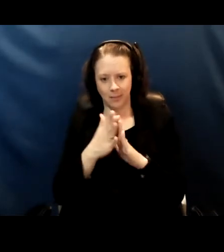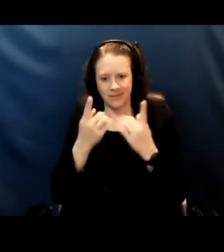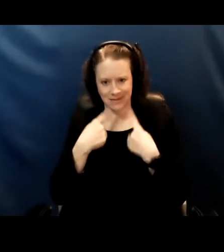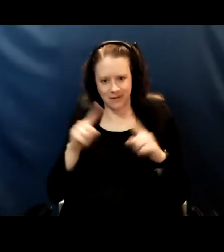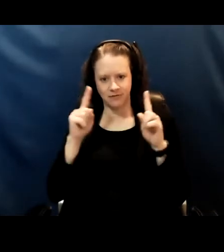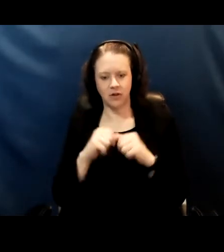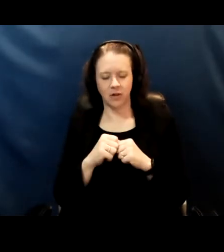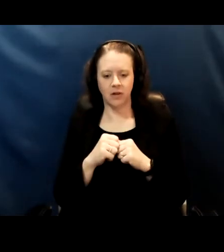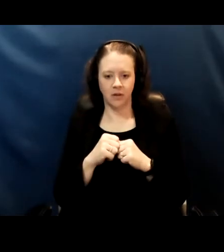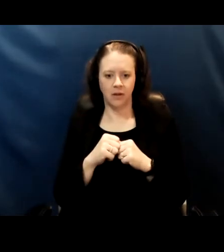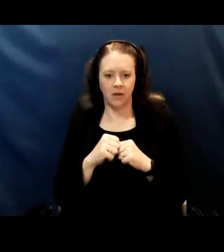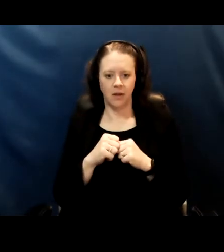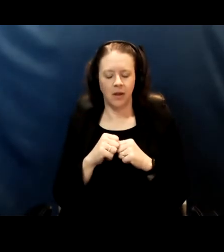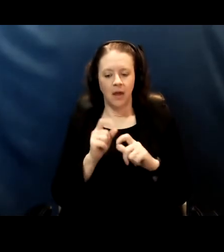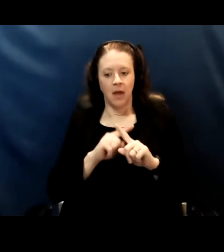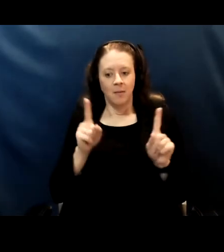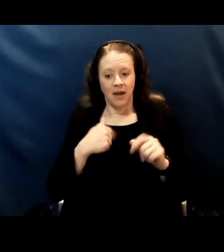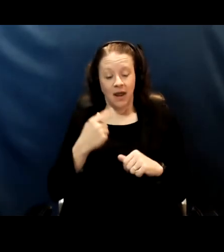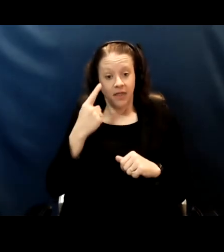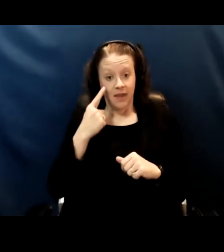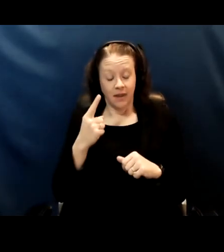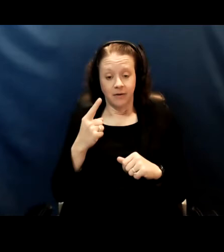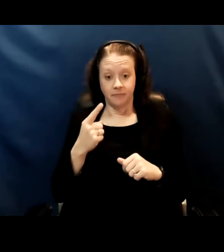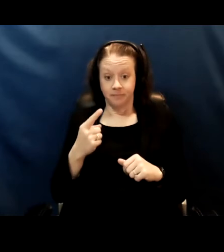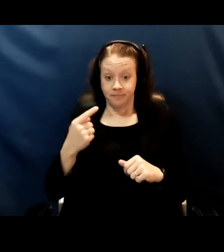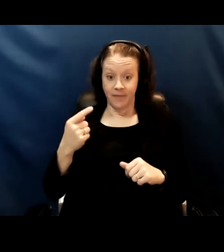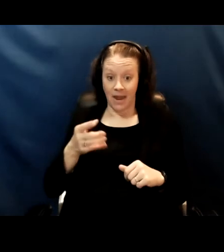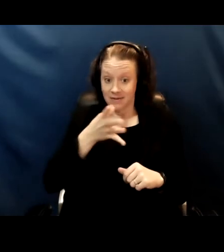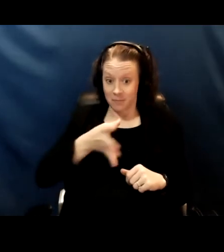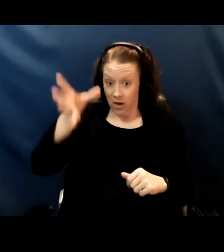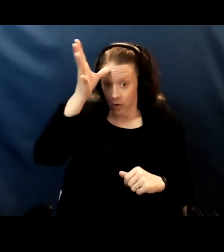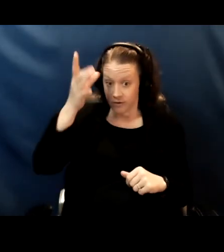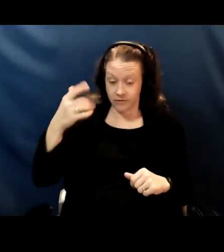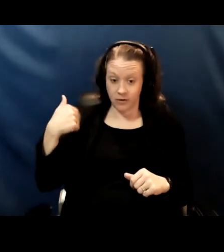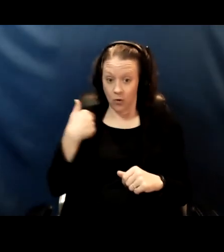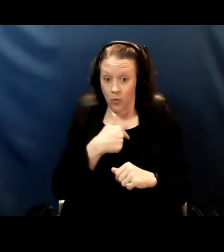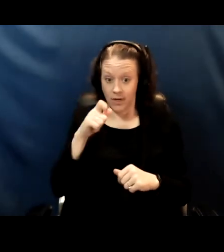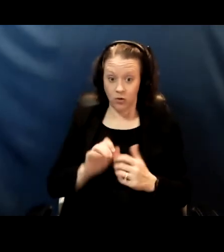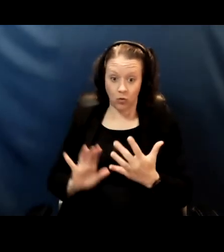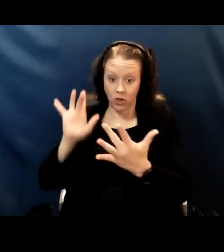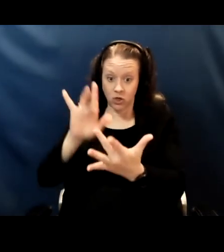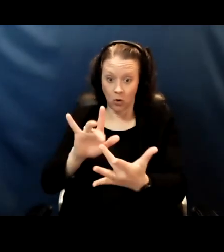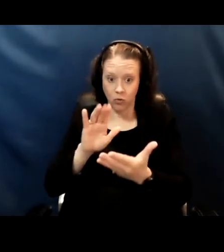But I do think that as parents we need to reach out to our school in our school district and ask these questions.